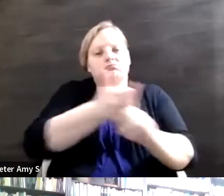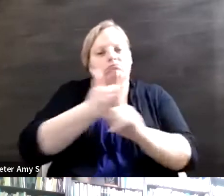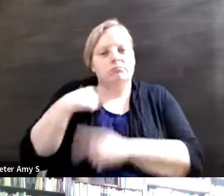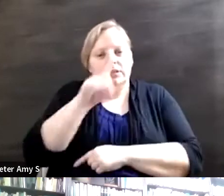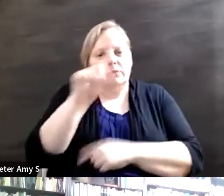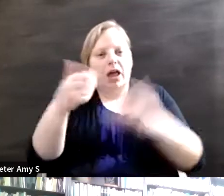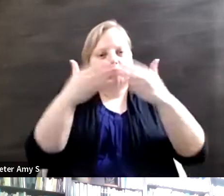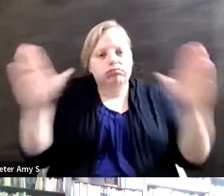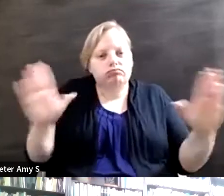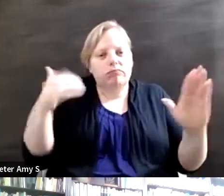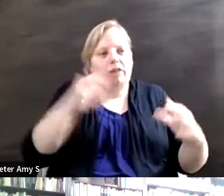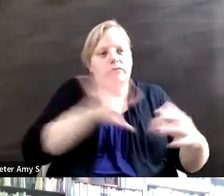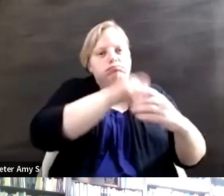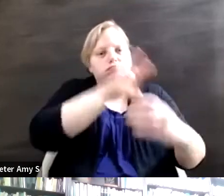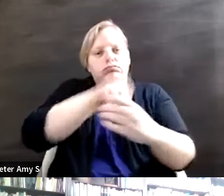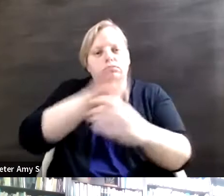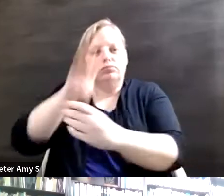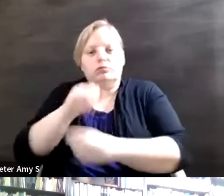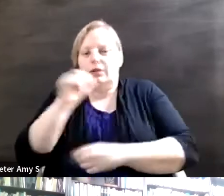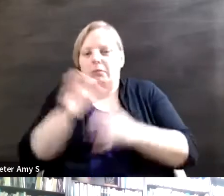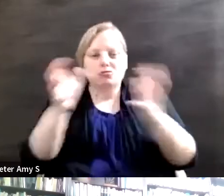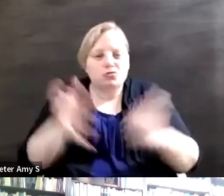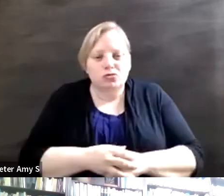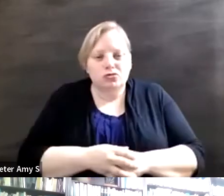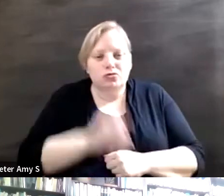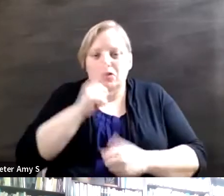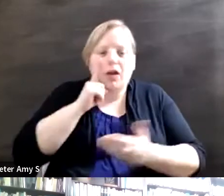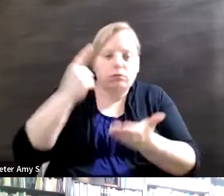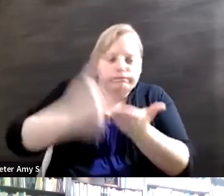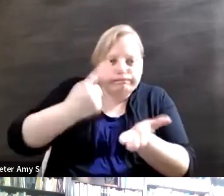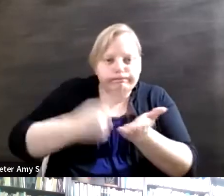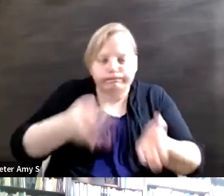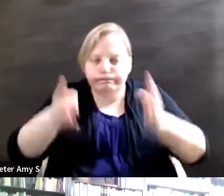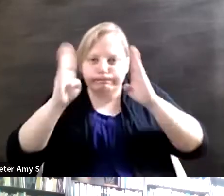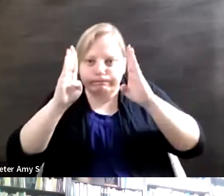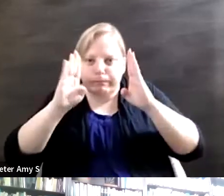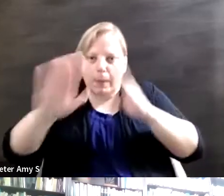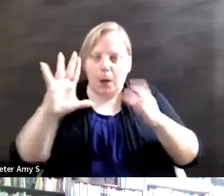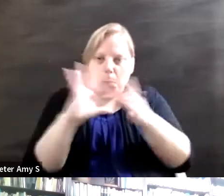including them or talking about and and giving them a voice, giving them a space so